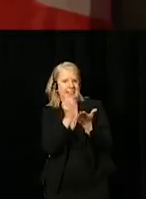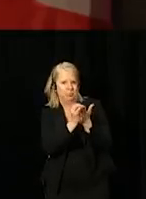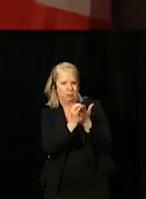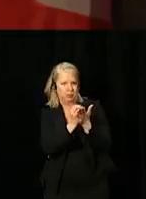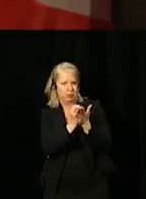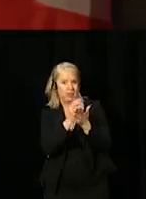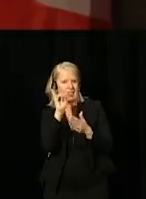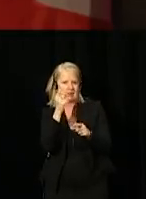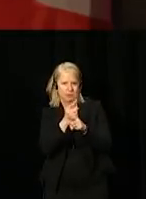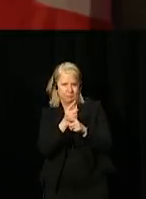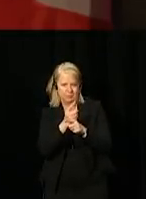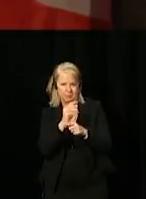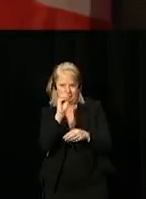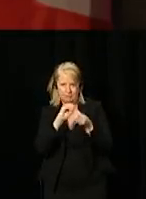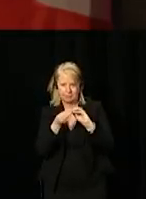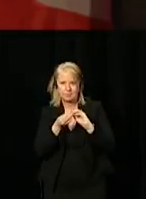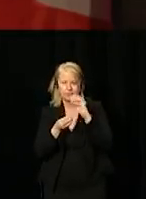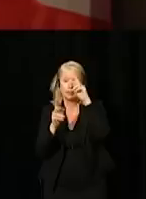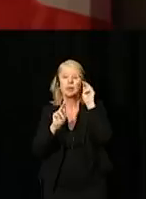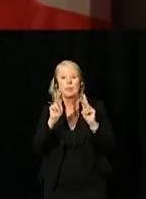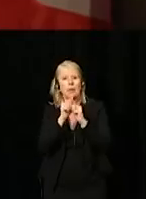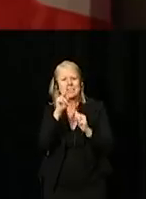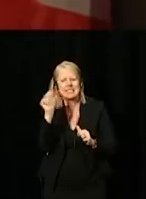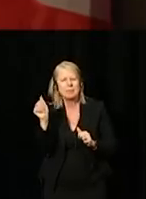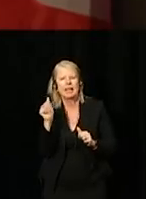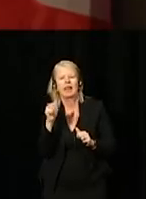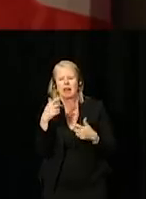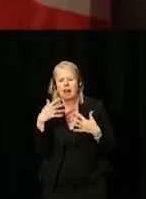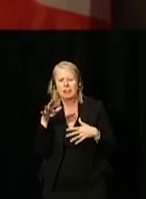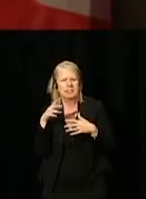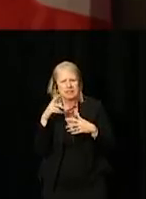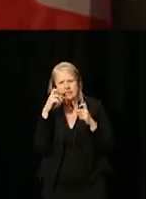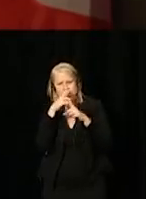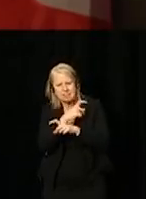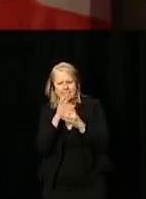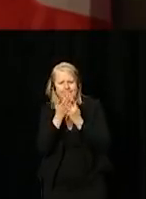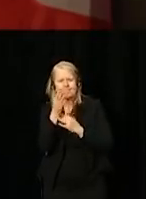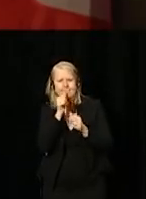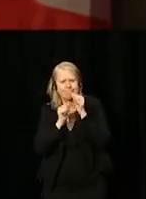Persons with disabilities are also subject to long and complex accommodation processes.